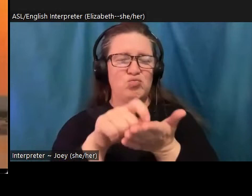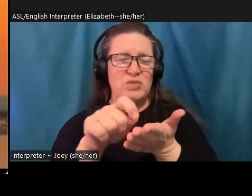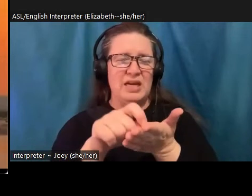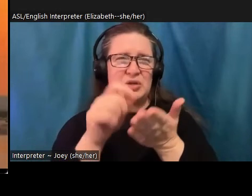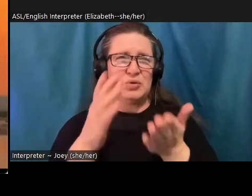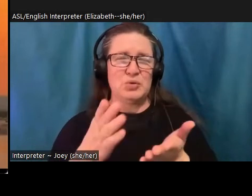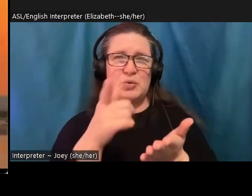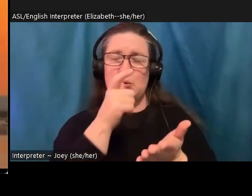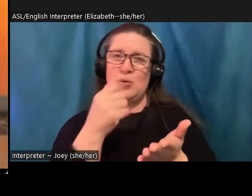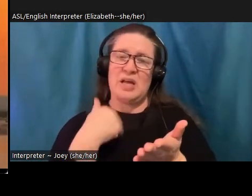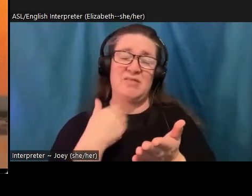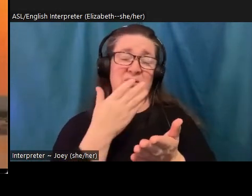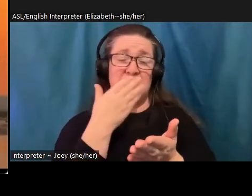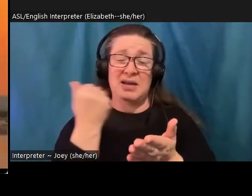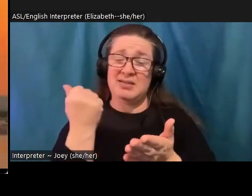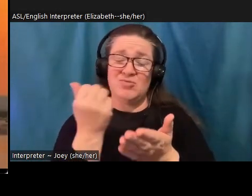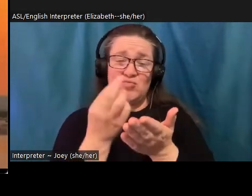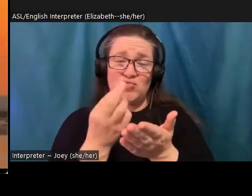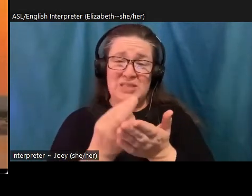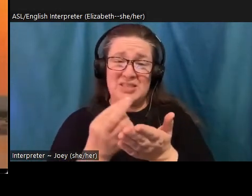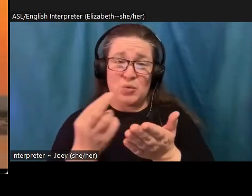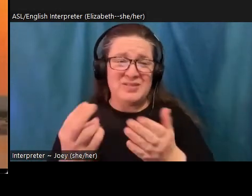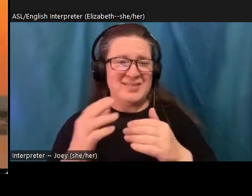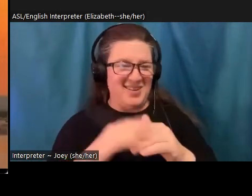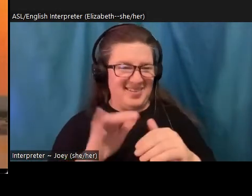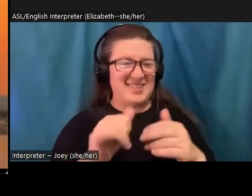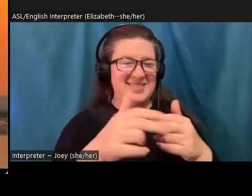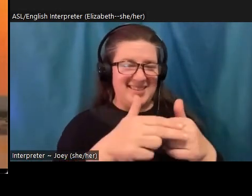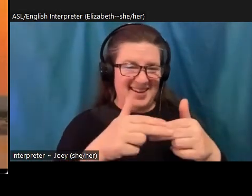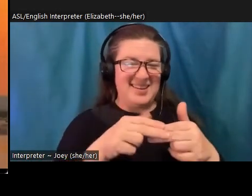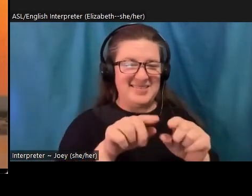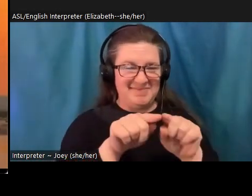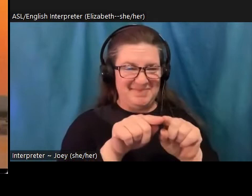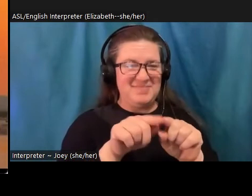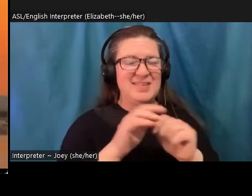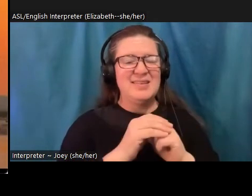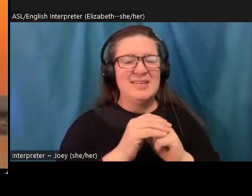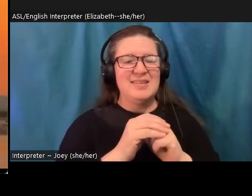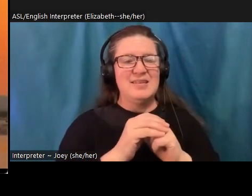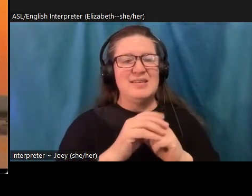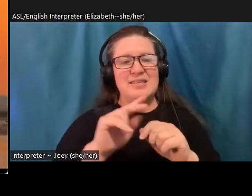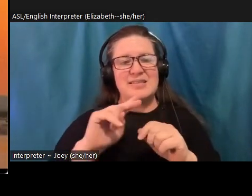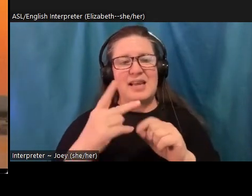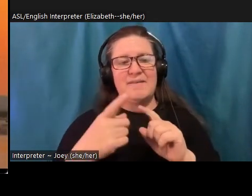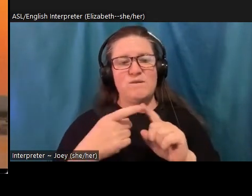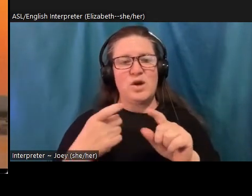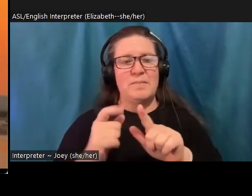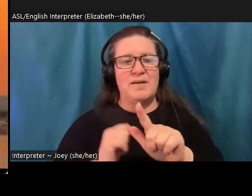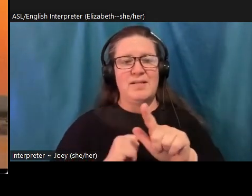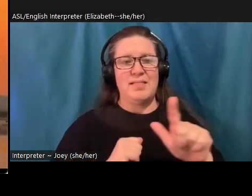of the best resources for this, it's actually on the slide here. It's the second one from the left generation dread by Britt